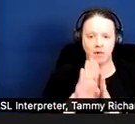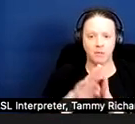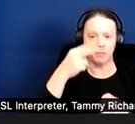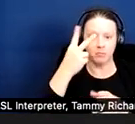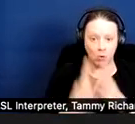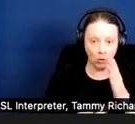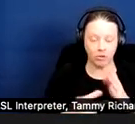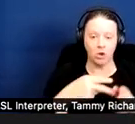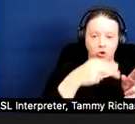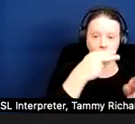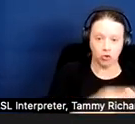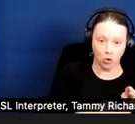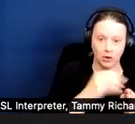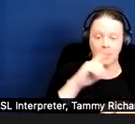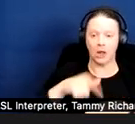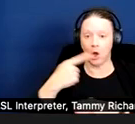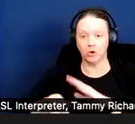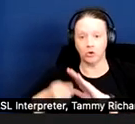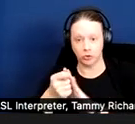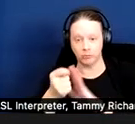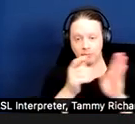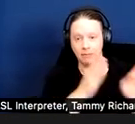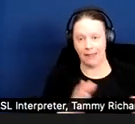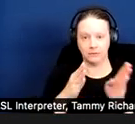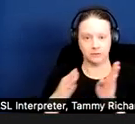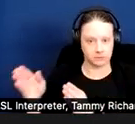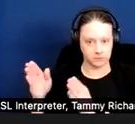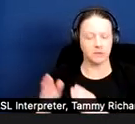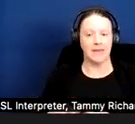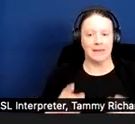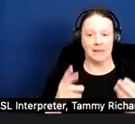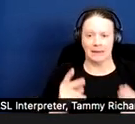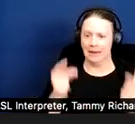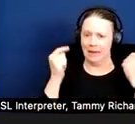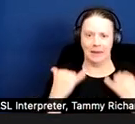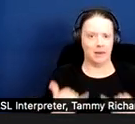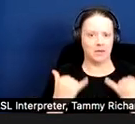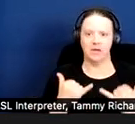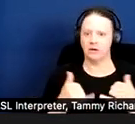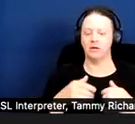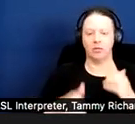Imminent threats to health and safety must be dealt with as quickly as possible.